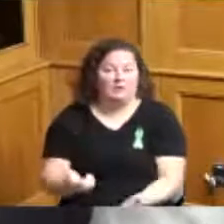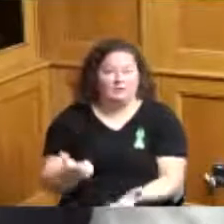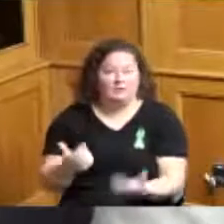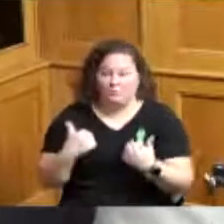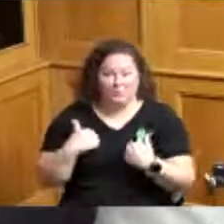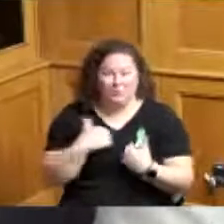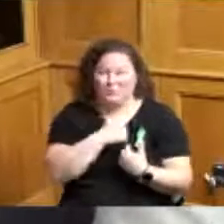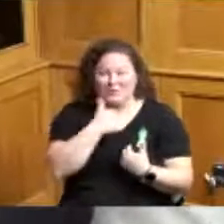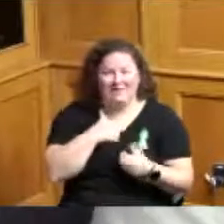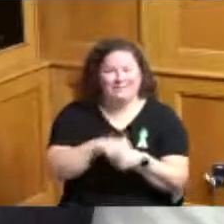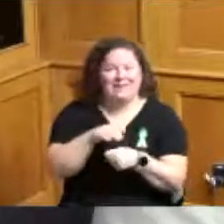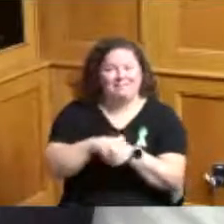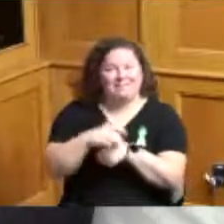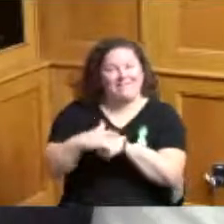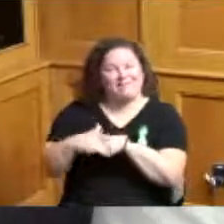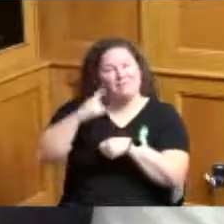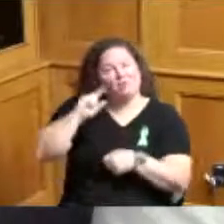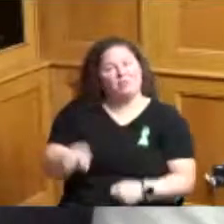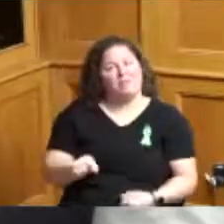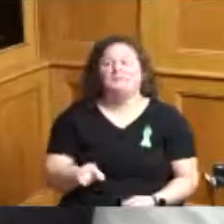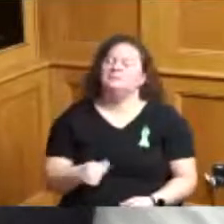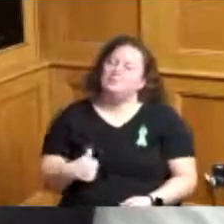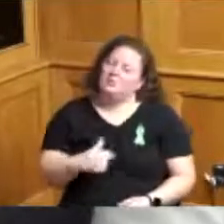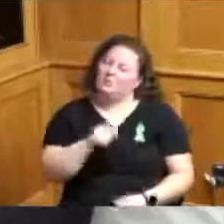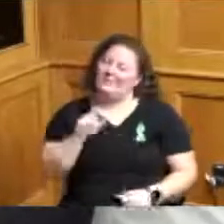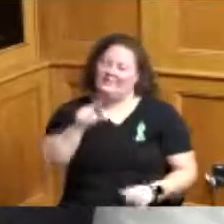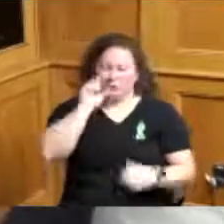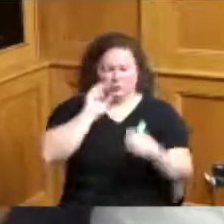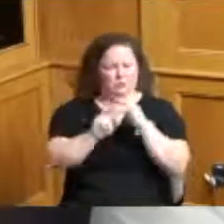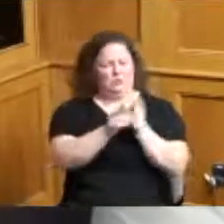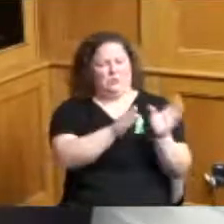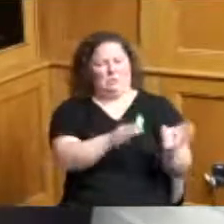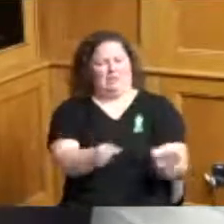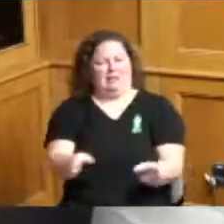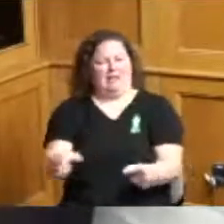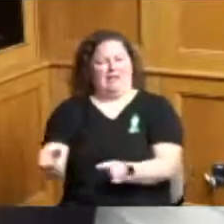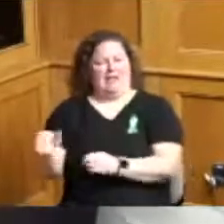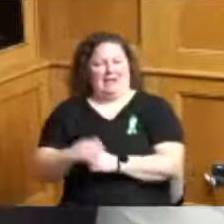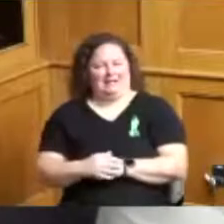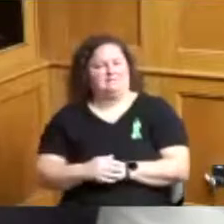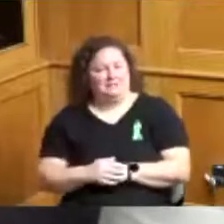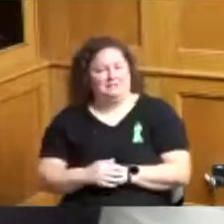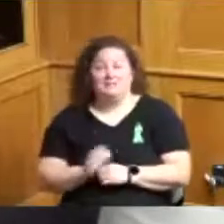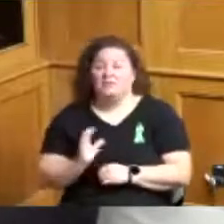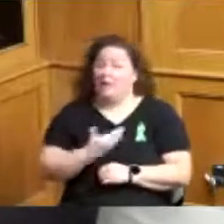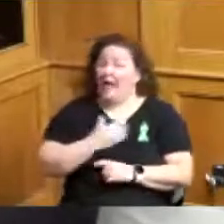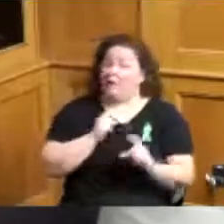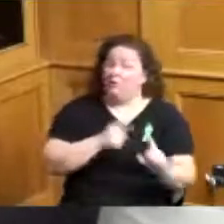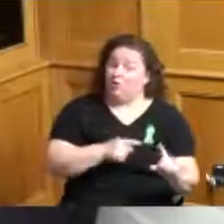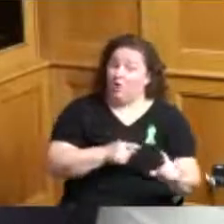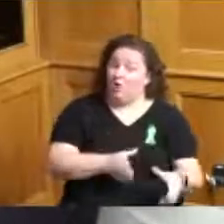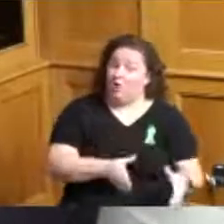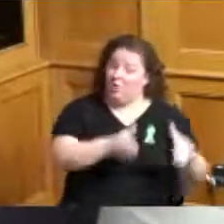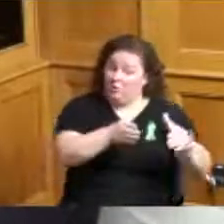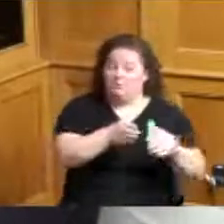so we just want to not have a plan in silos our pro over here JFS over here state over here we